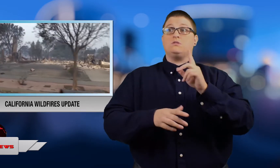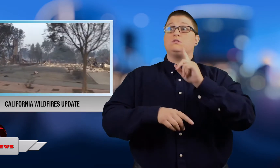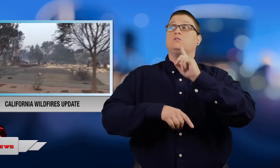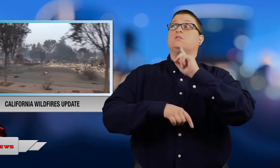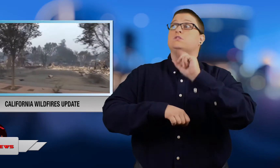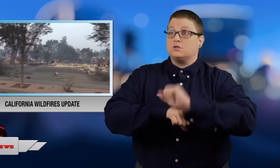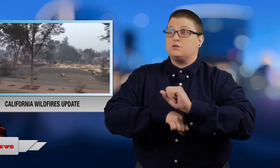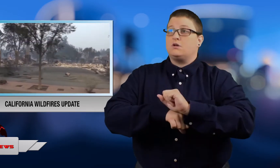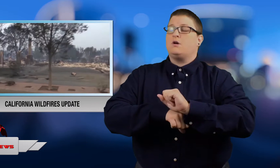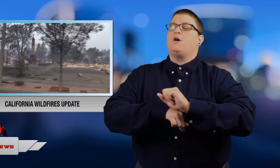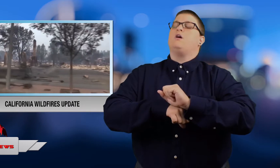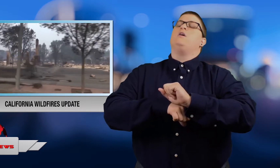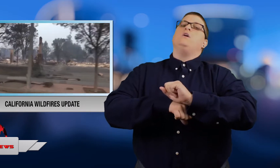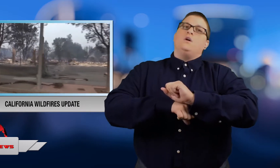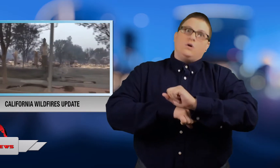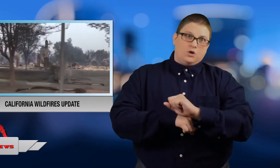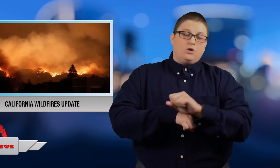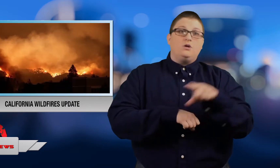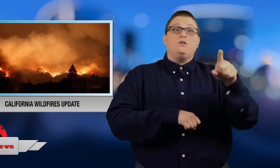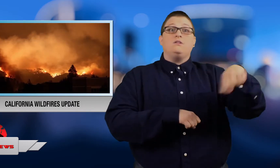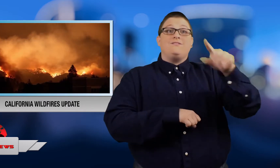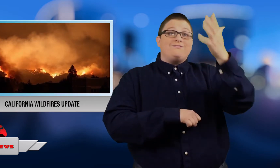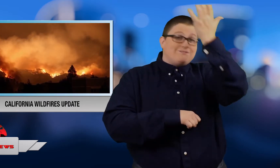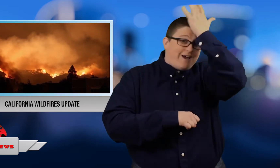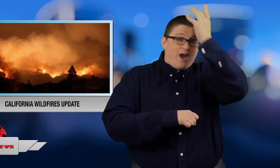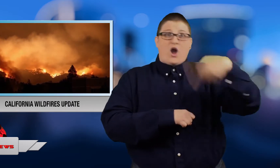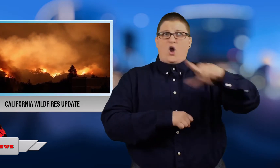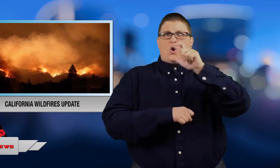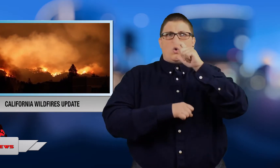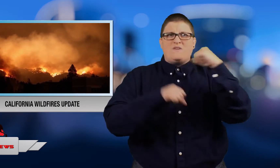and that will give firefighters a small